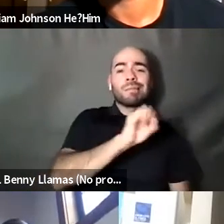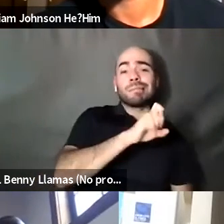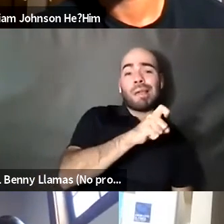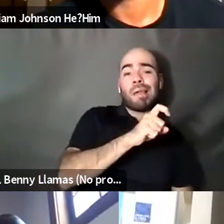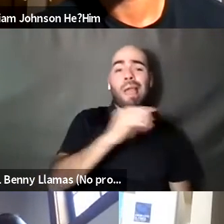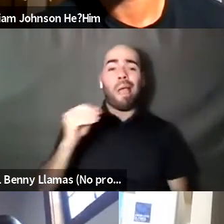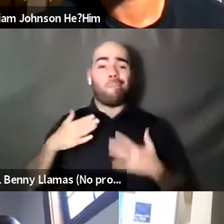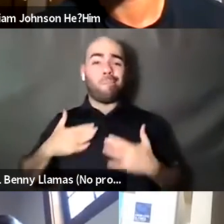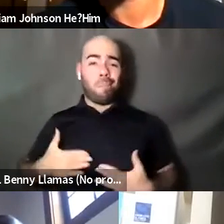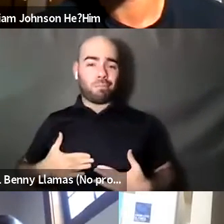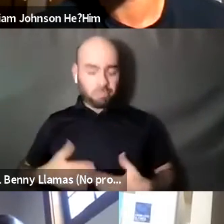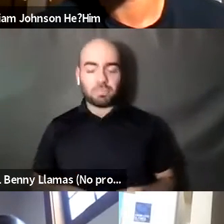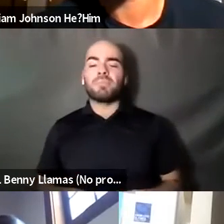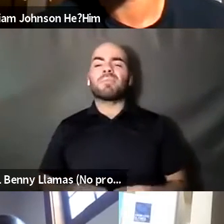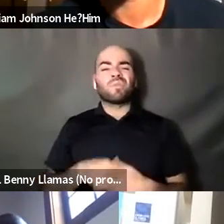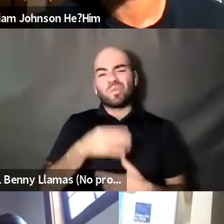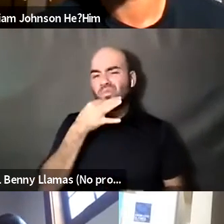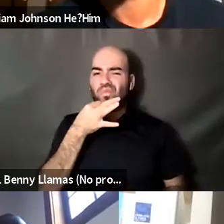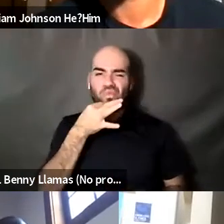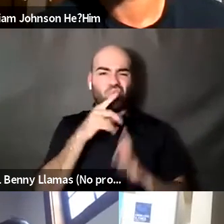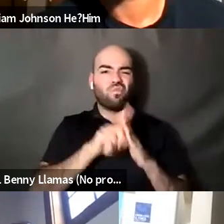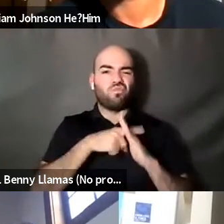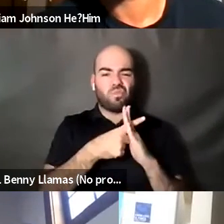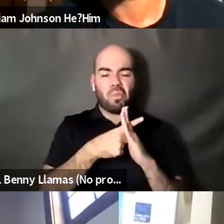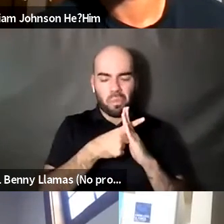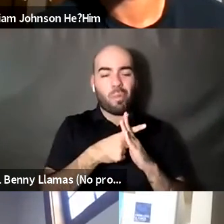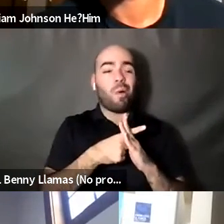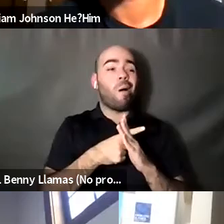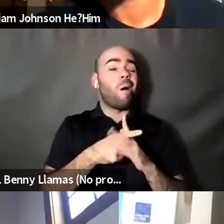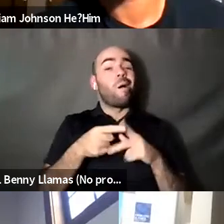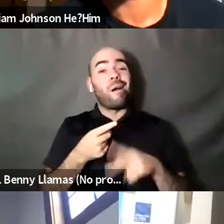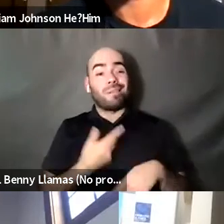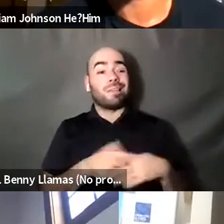Cynthia Guardado she/her: We are just waiting a few minutes. Cynthia Guardado she/her: To allow the attendees to populate in